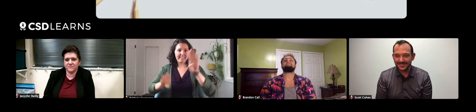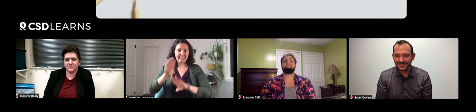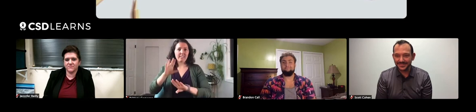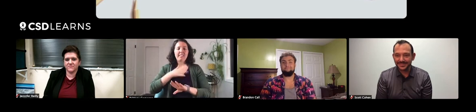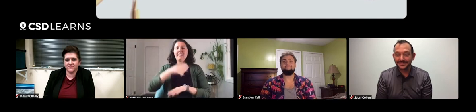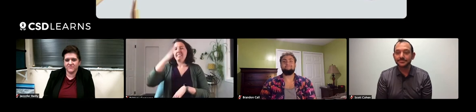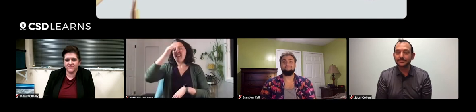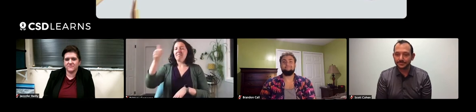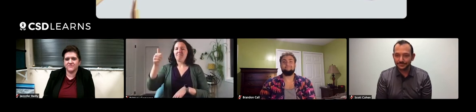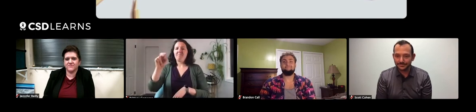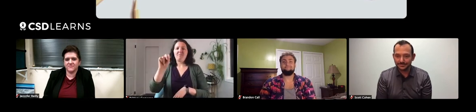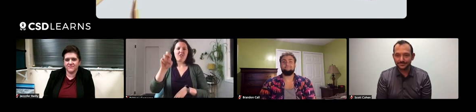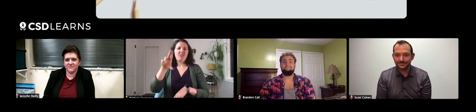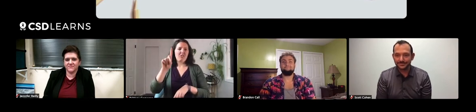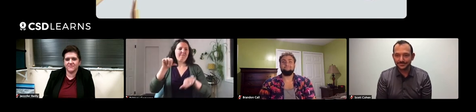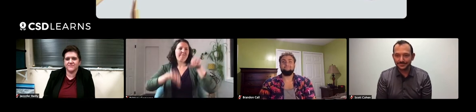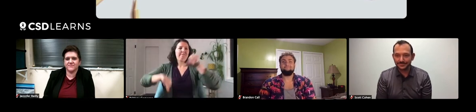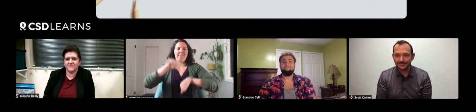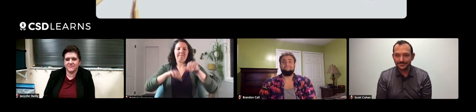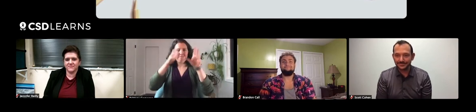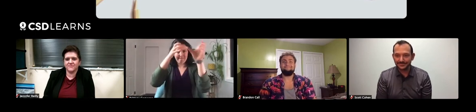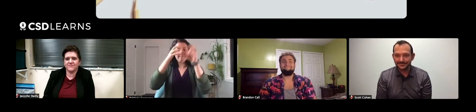He is a science nerd.